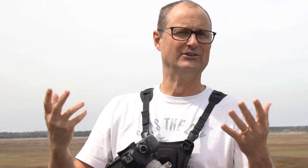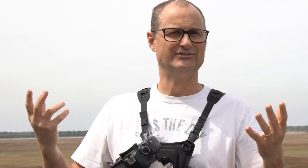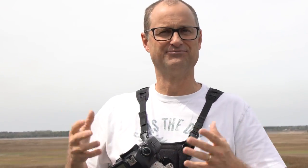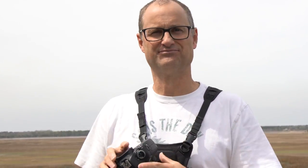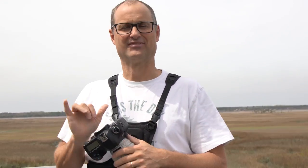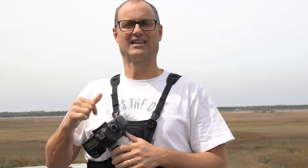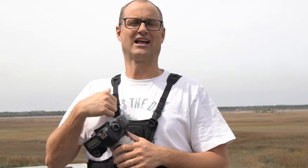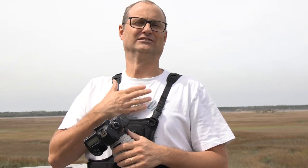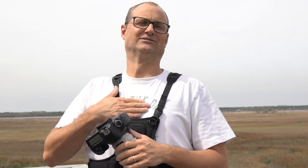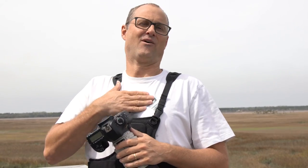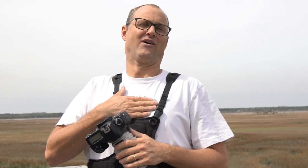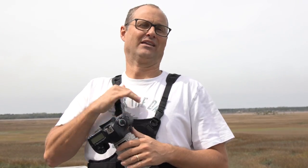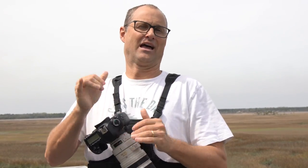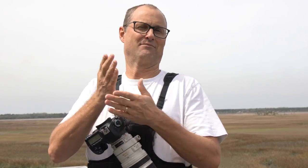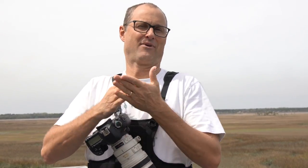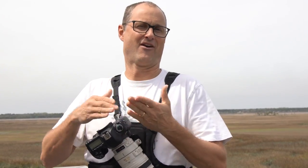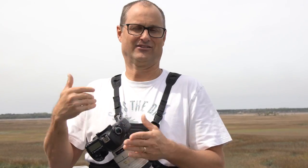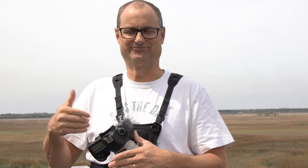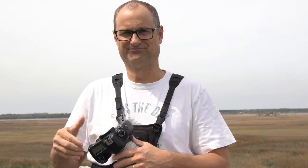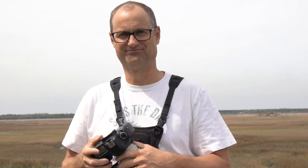That's the part I really enjoy doing nature photography.